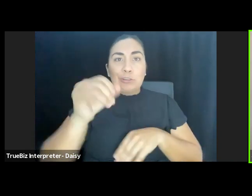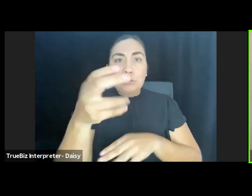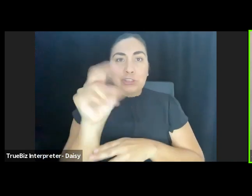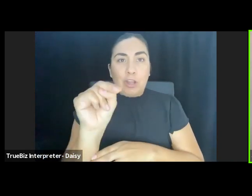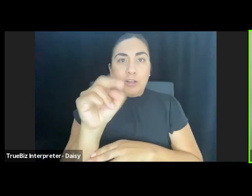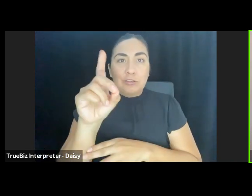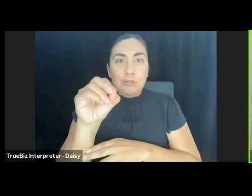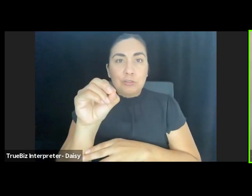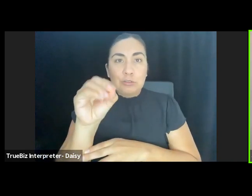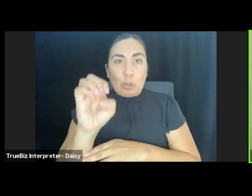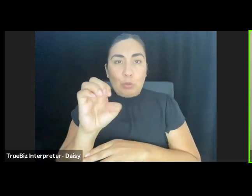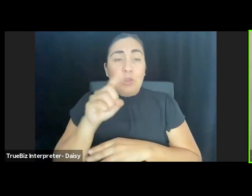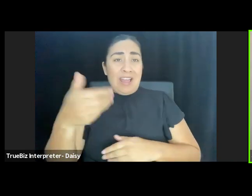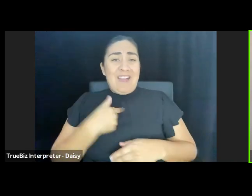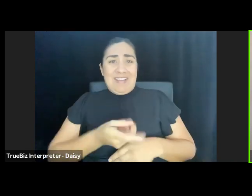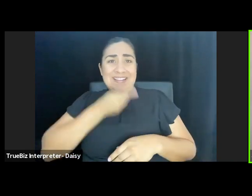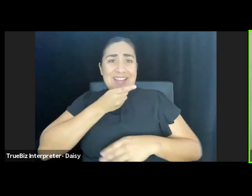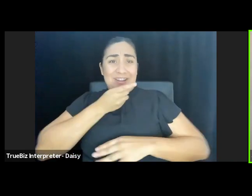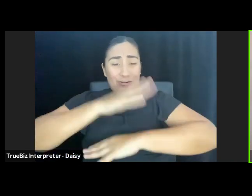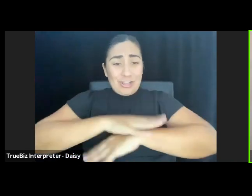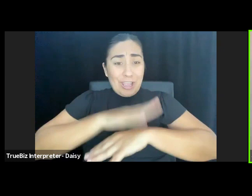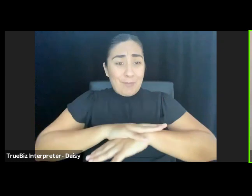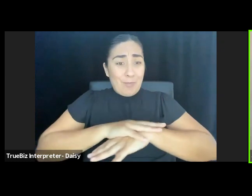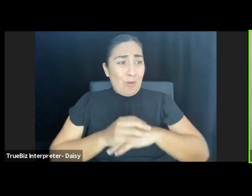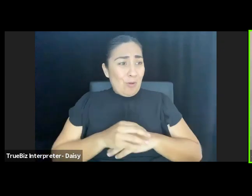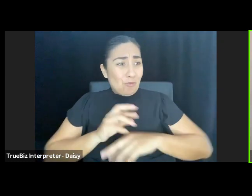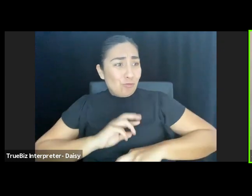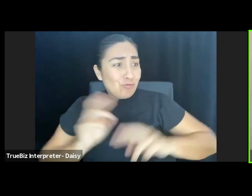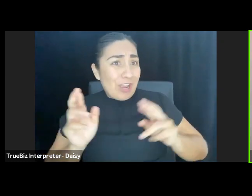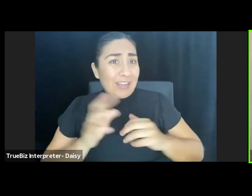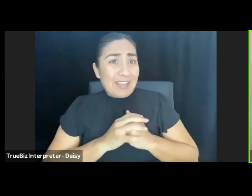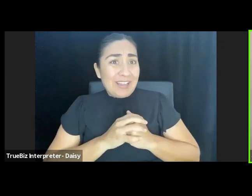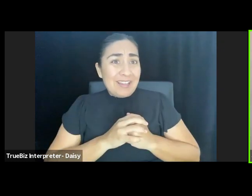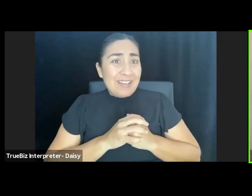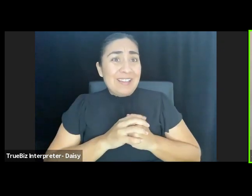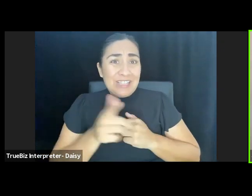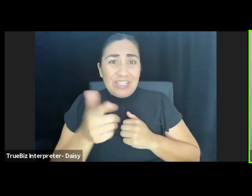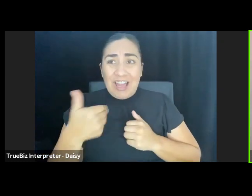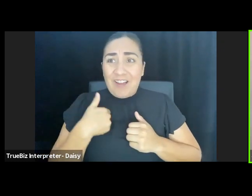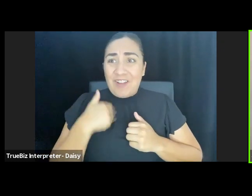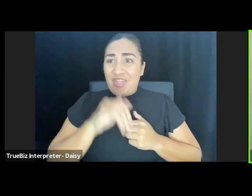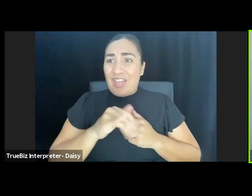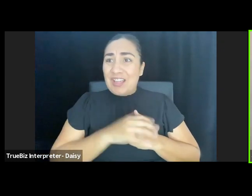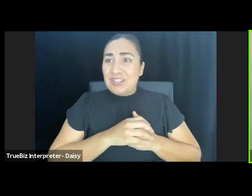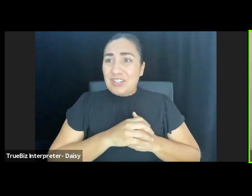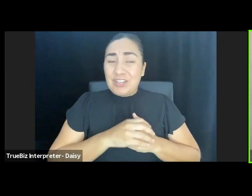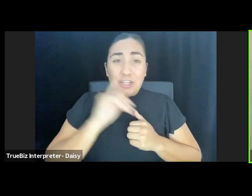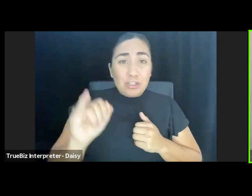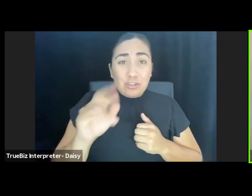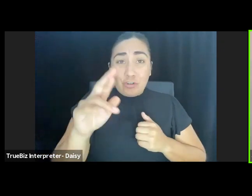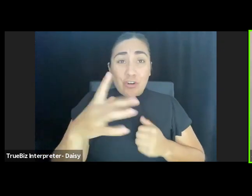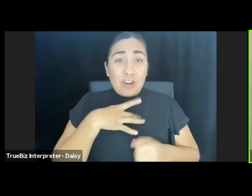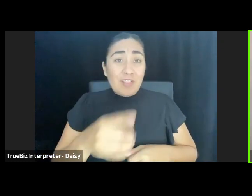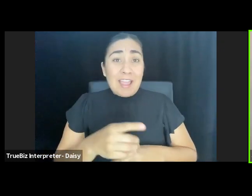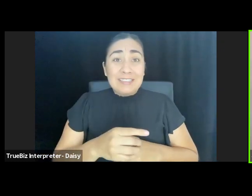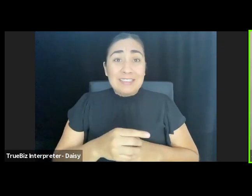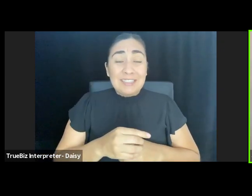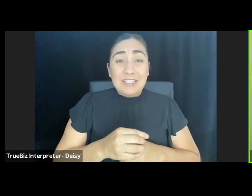She got the dinner on the table. Say, "Junior like fried chicken," she got some of that. Say, "Junior like string beans," she got some of that.